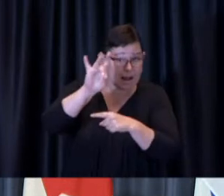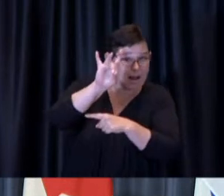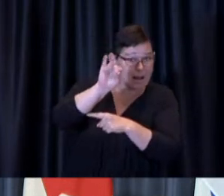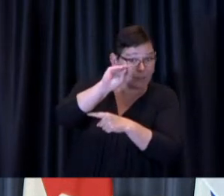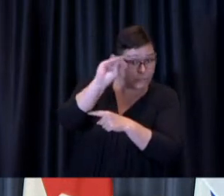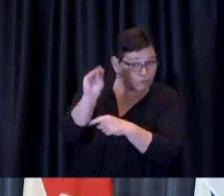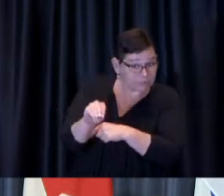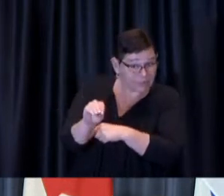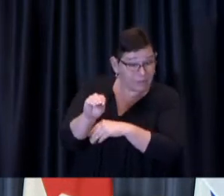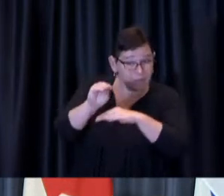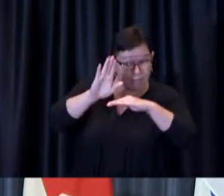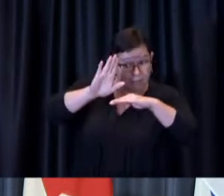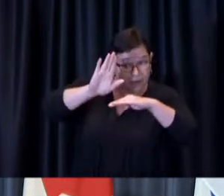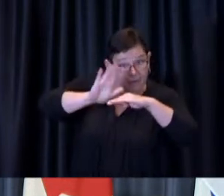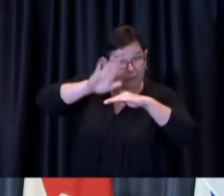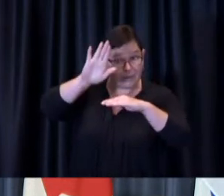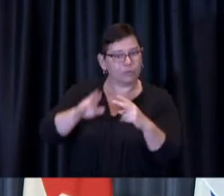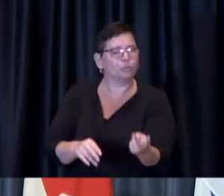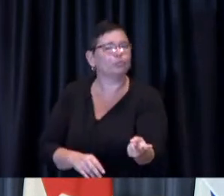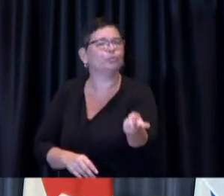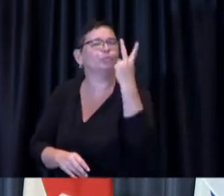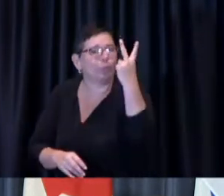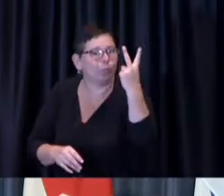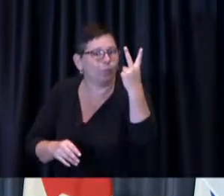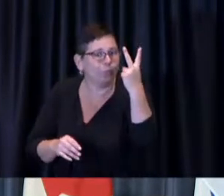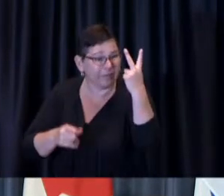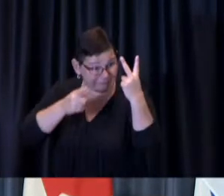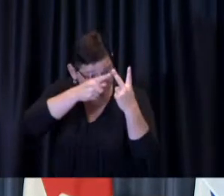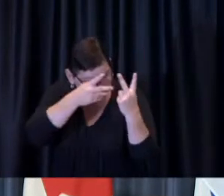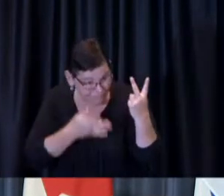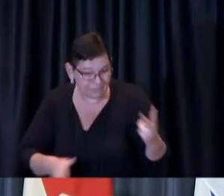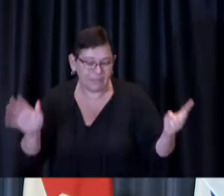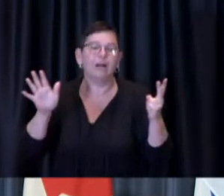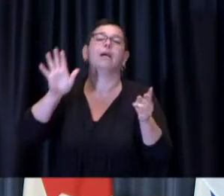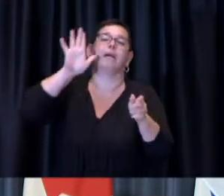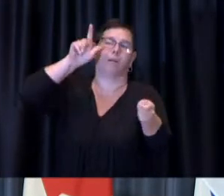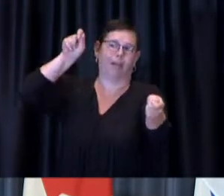one dose of a COVID-19 vaccine so we have now met that vaccination requirement.